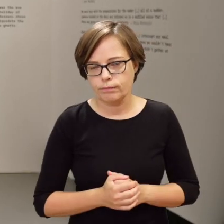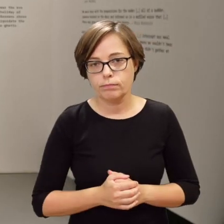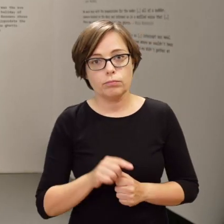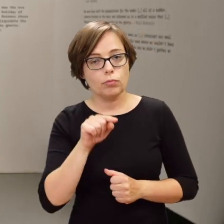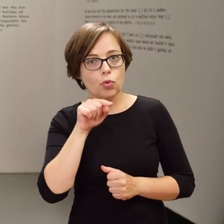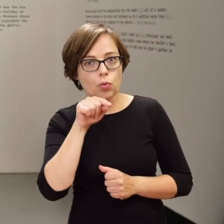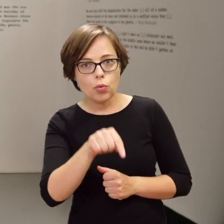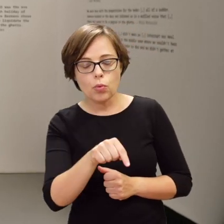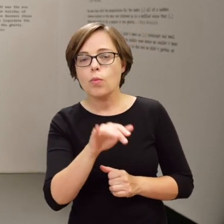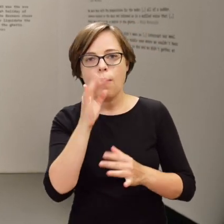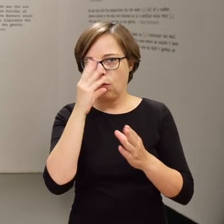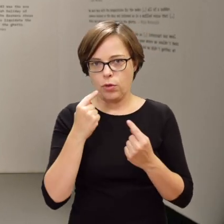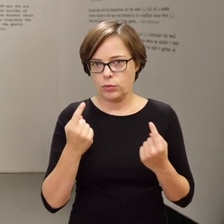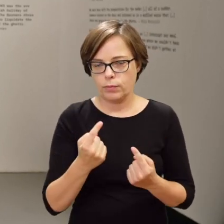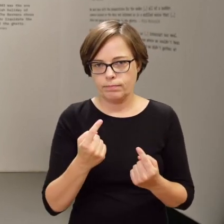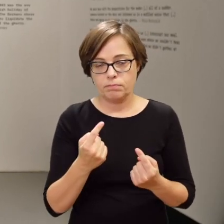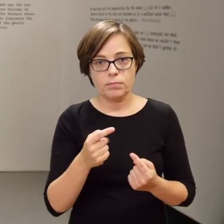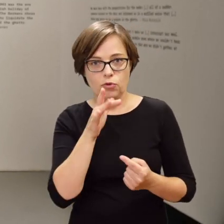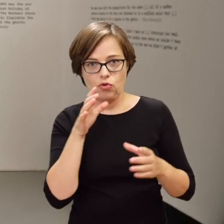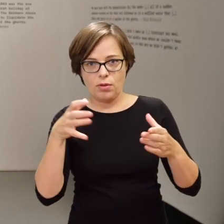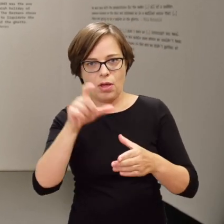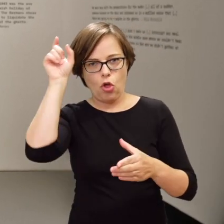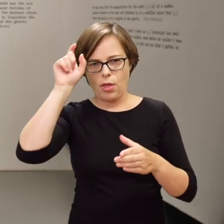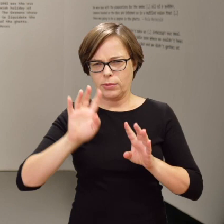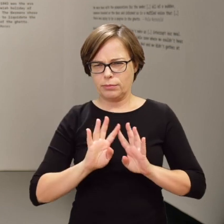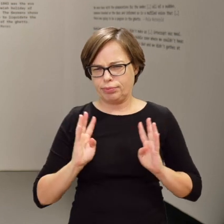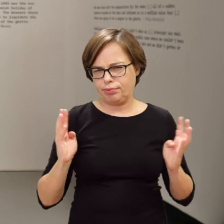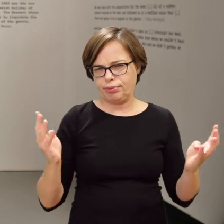This is a moment when the Germans surrounded the entire area of the ghetto